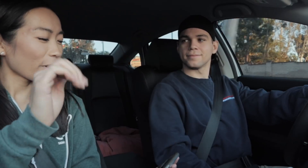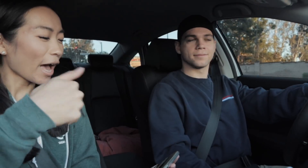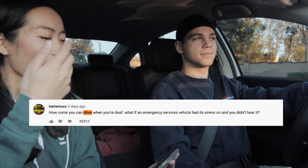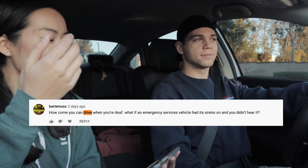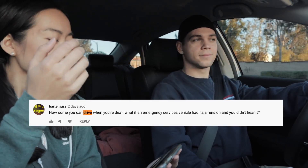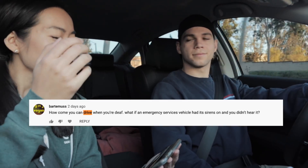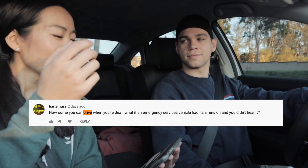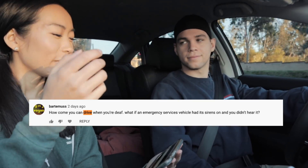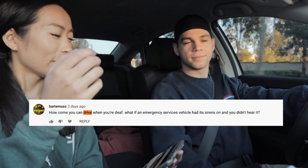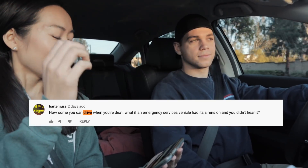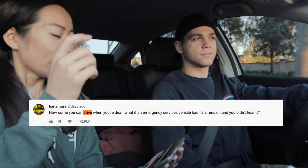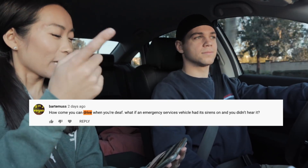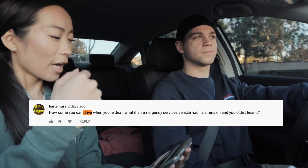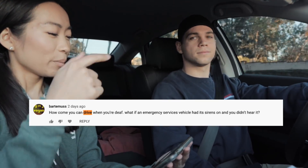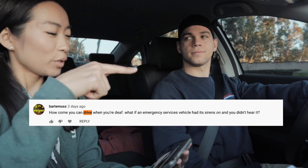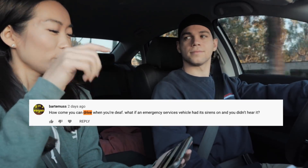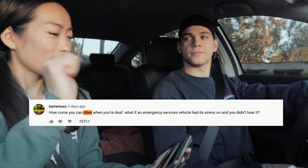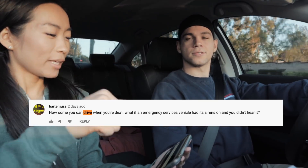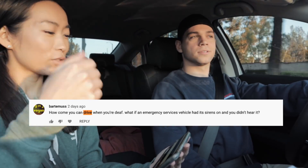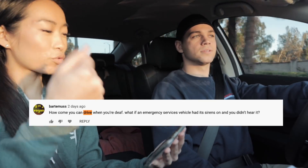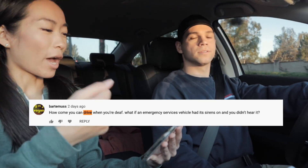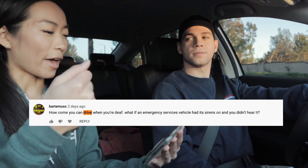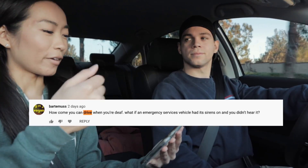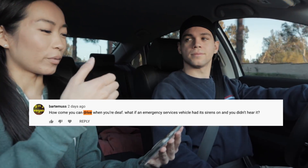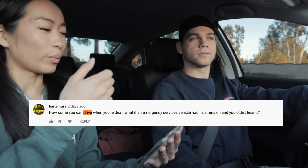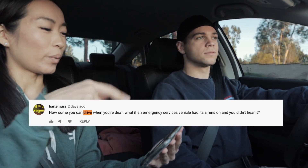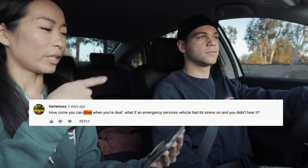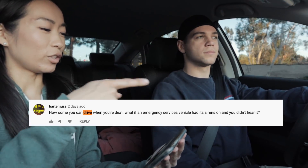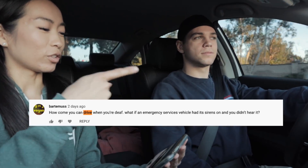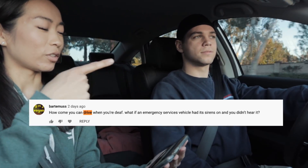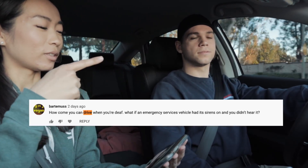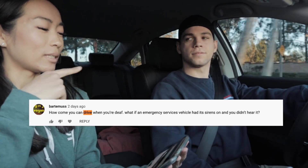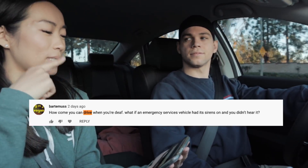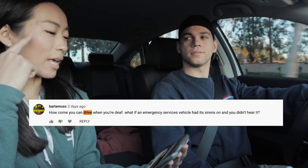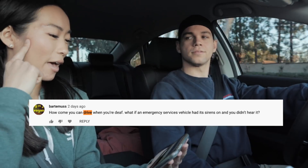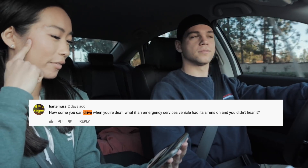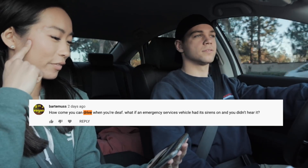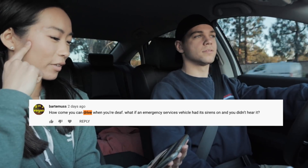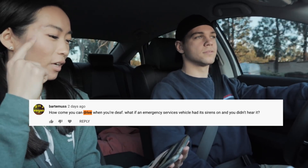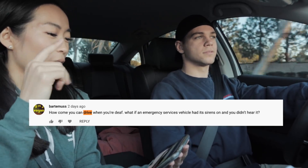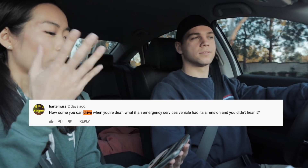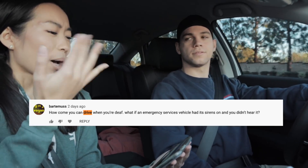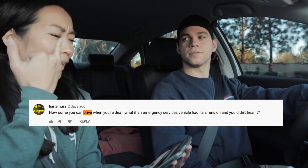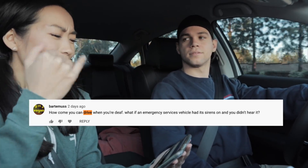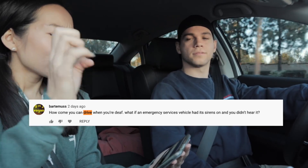Ok so how come you can drive when you're deaf? What if an